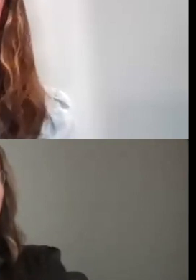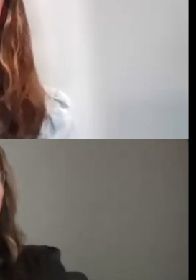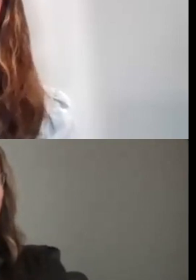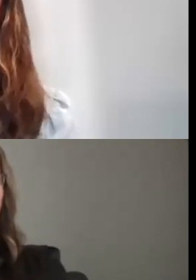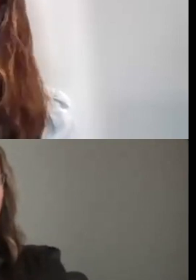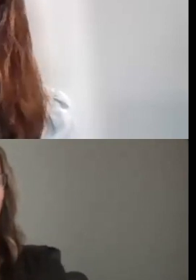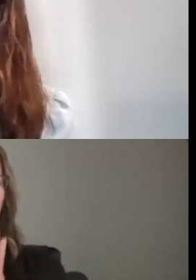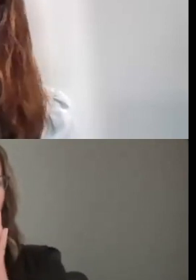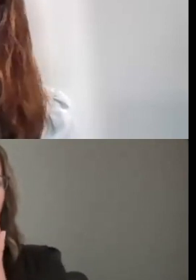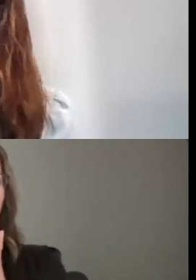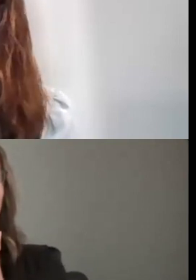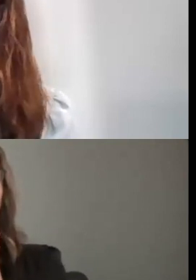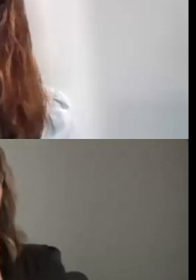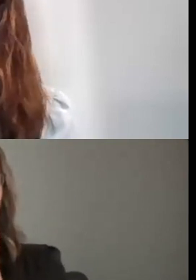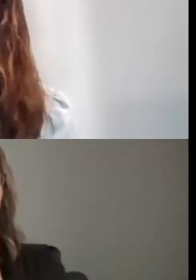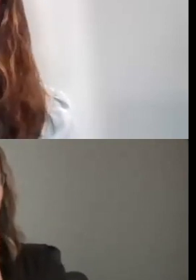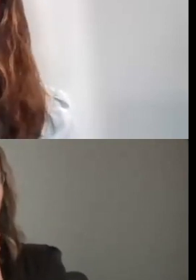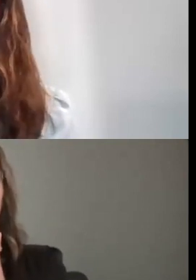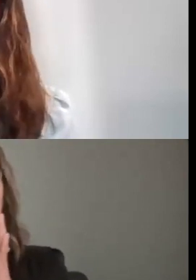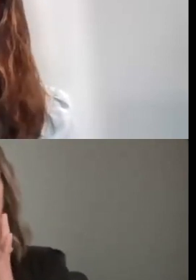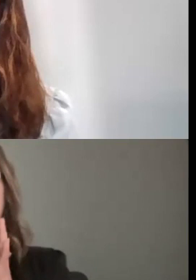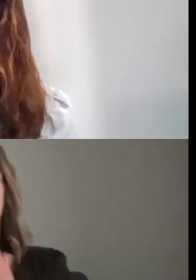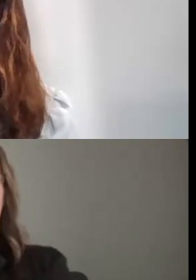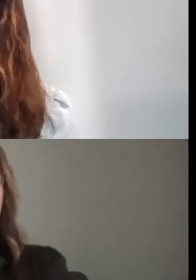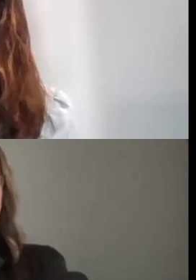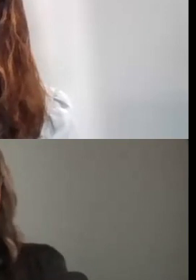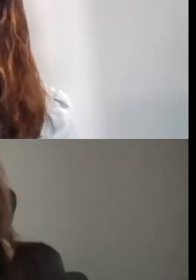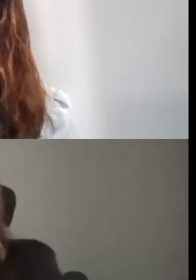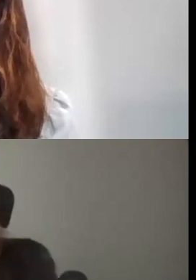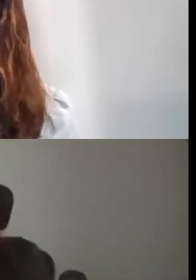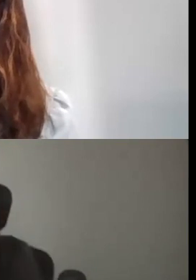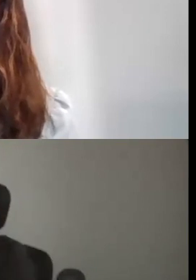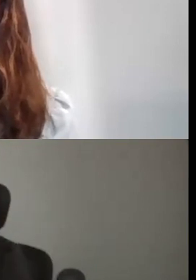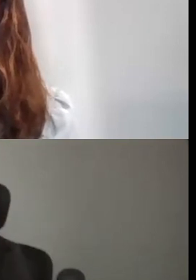LET'S SAY, A DANCE APPLICATION THAN A VISUAL ARTS PROJECT.